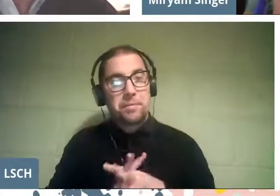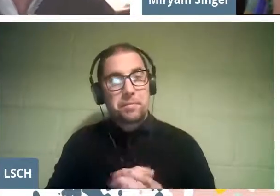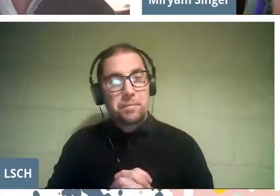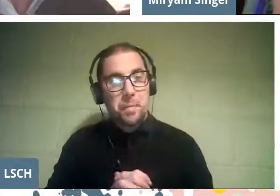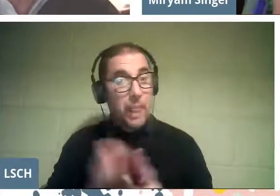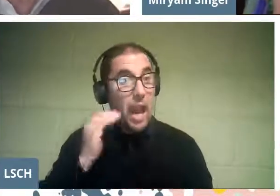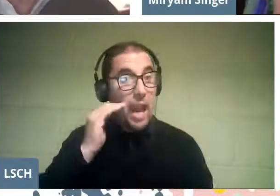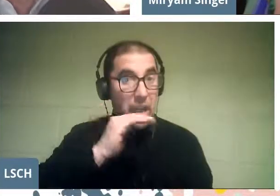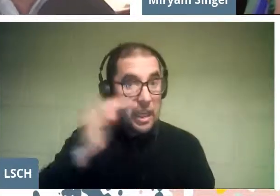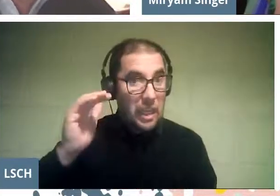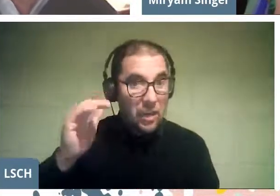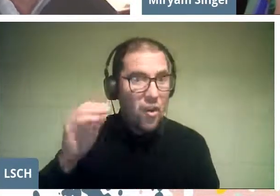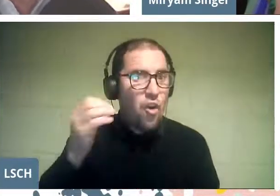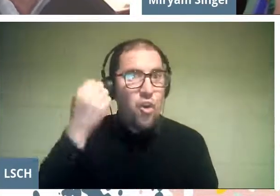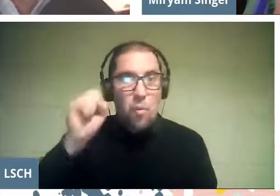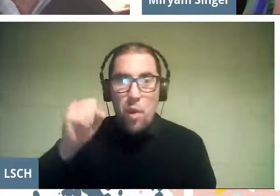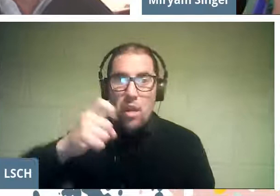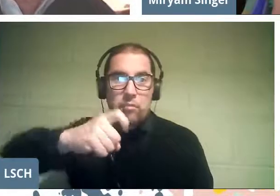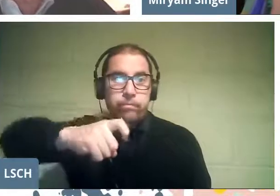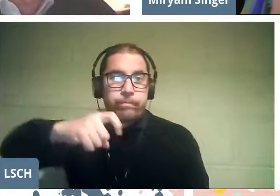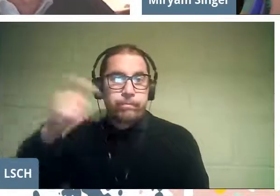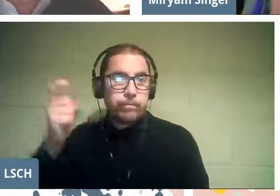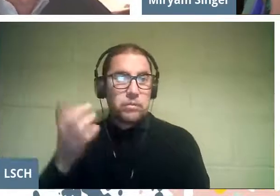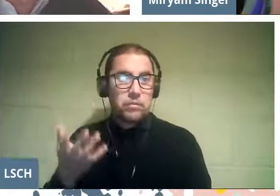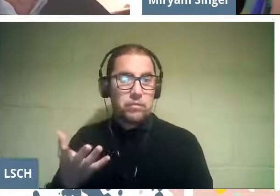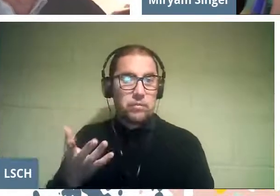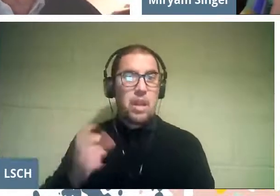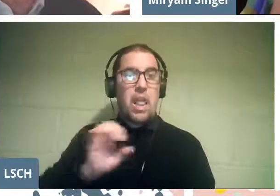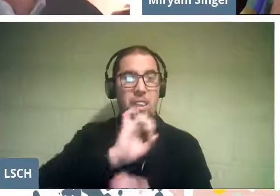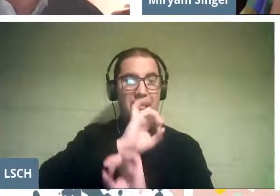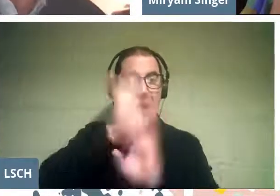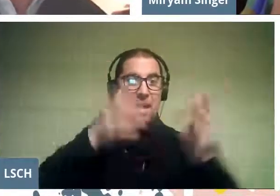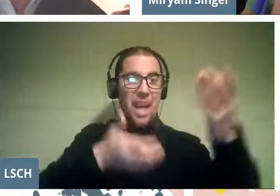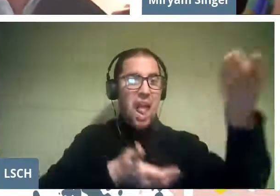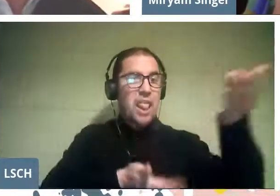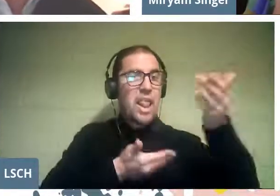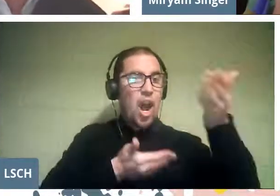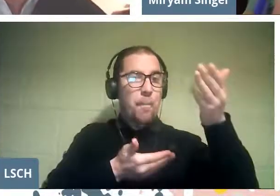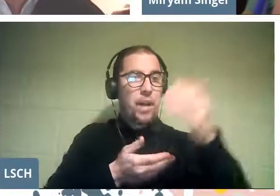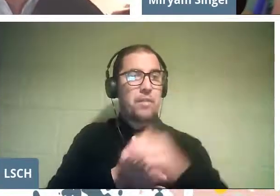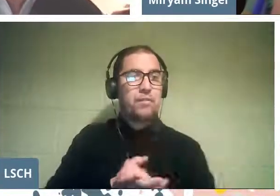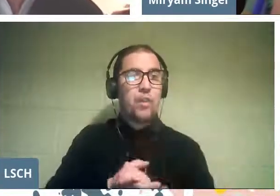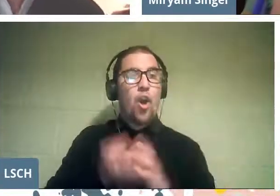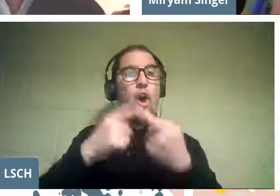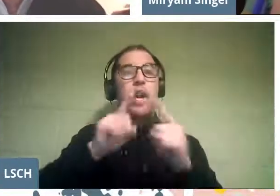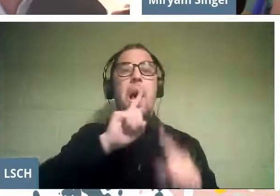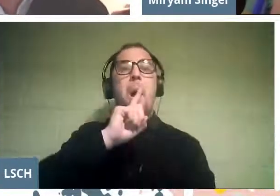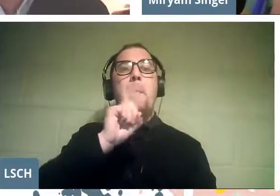can not be absent from the magic of opera. I'm going to ask you a question that has